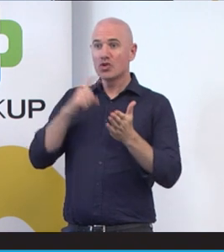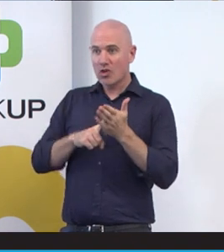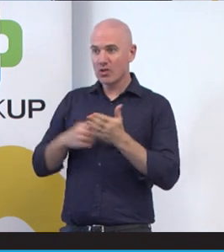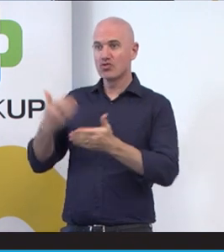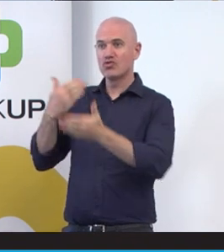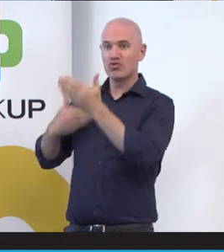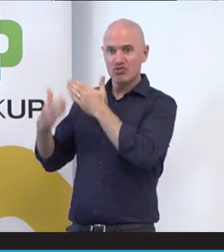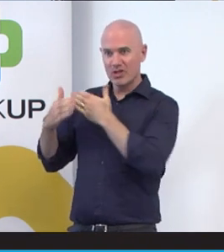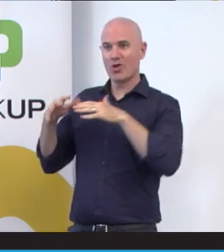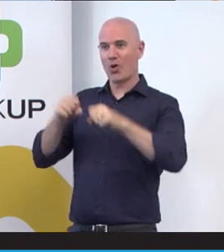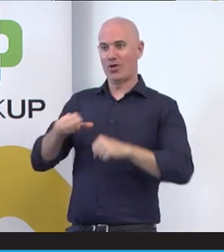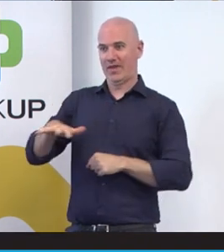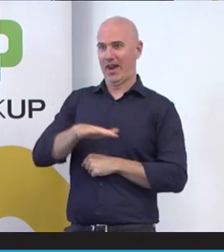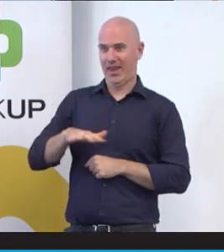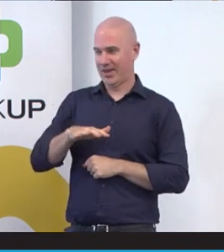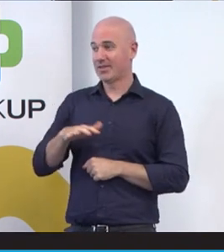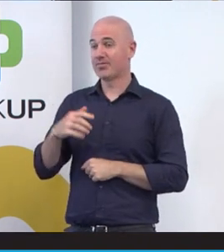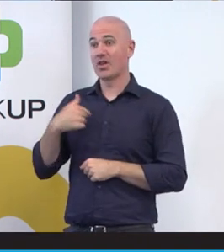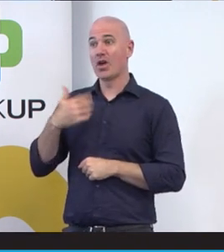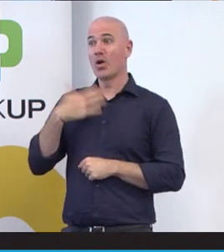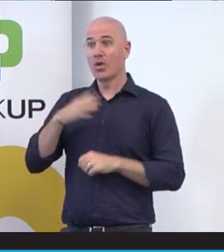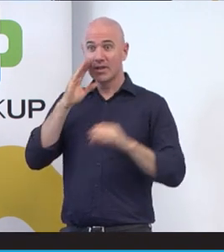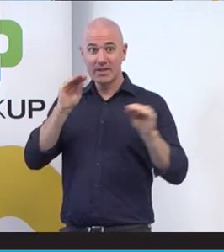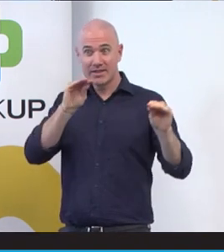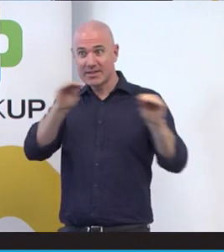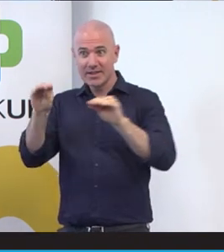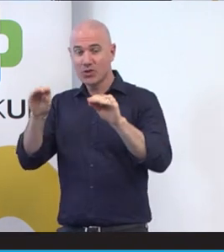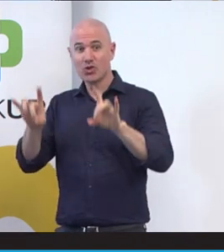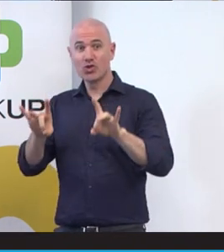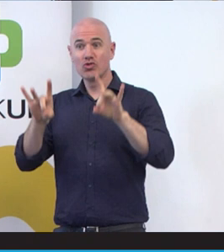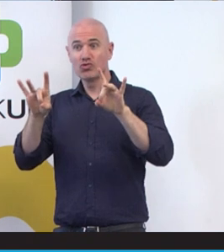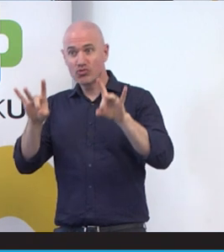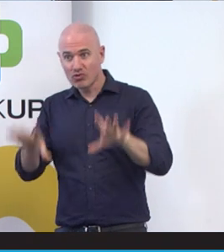the land that we're all gathering. And I wanted to teach everyone, the Australian sign language